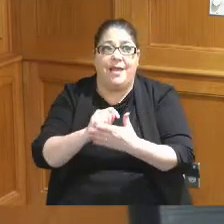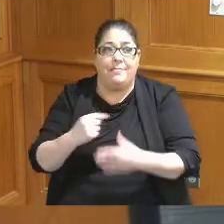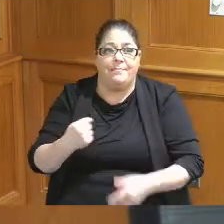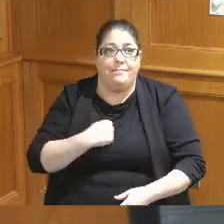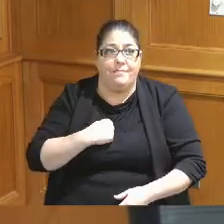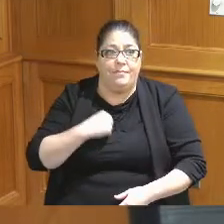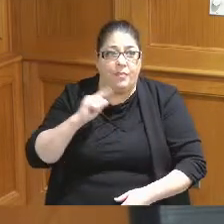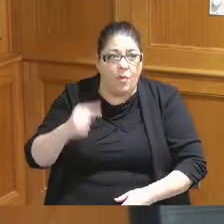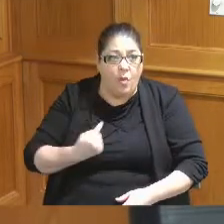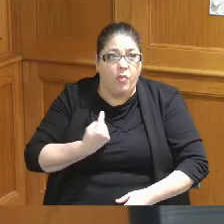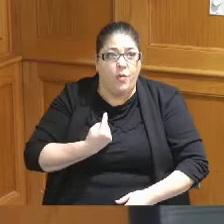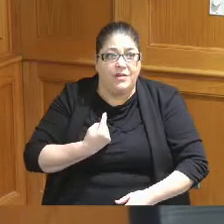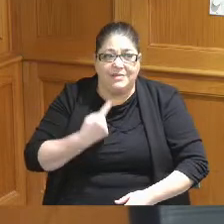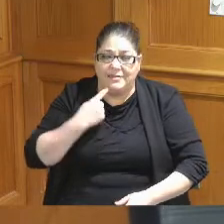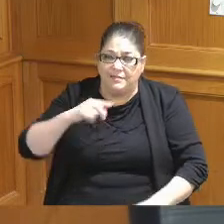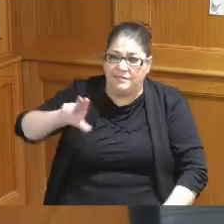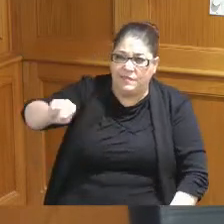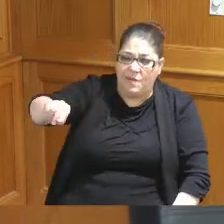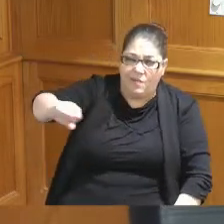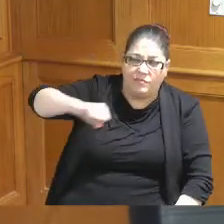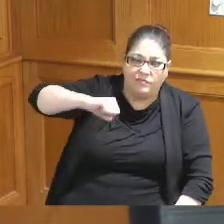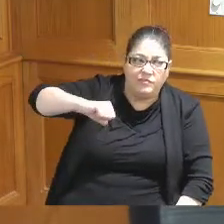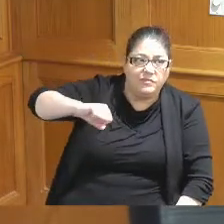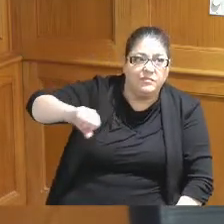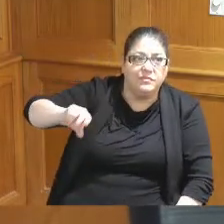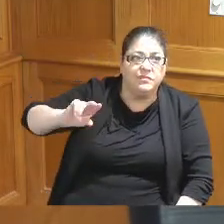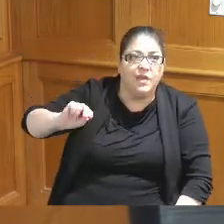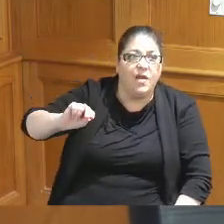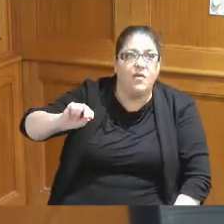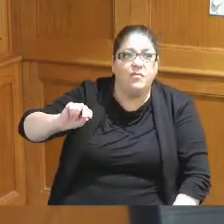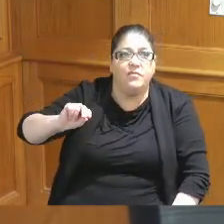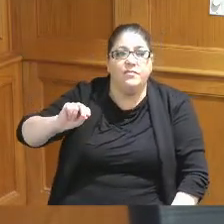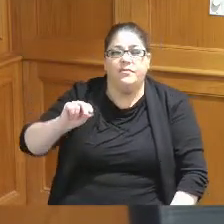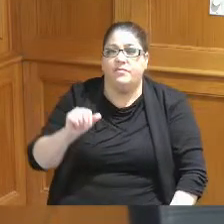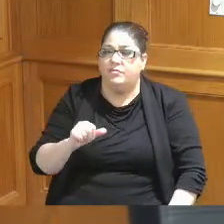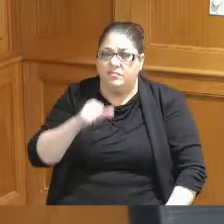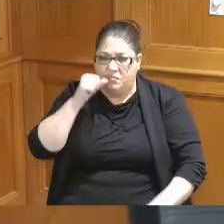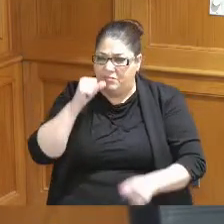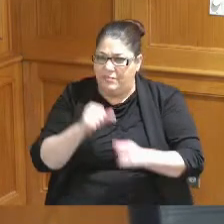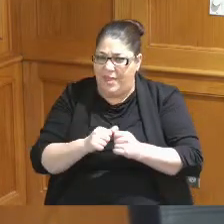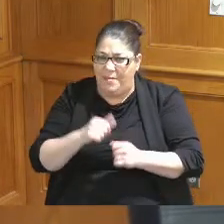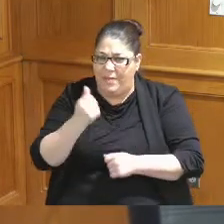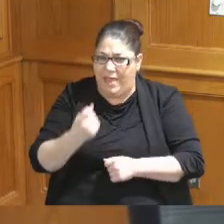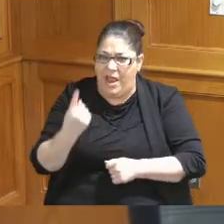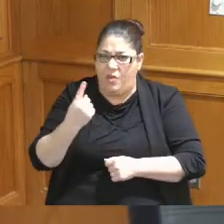standing up against some of the stuff of the of the World Cup I don't remember anyone saying